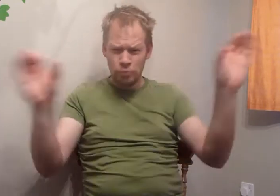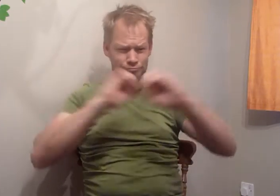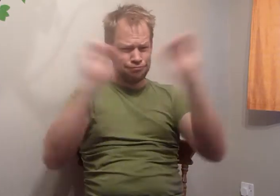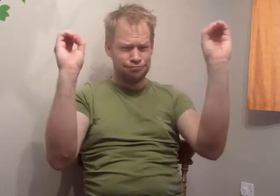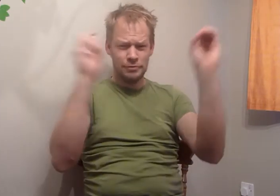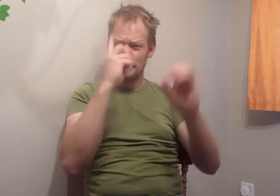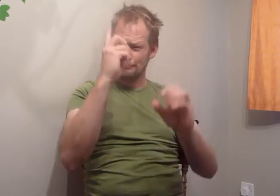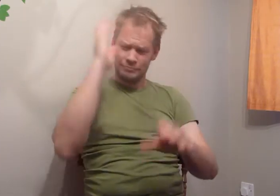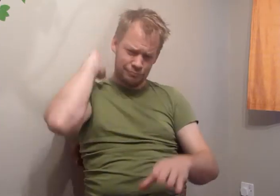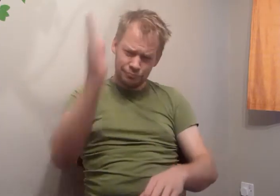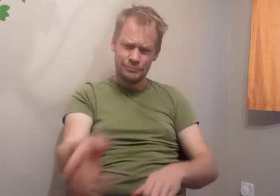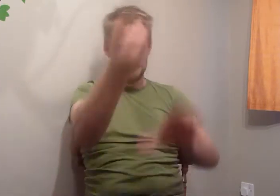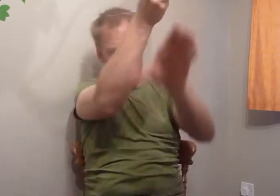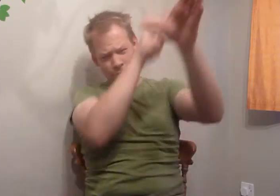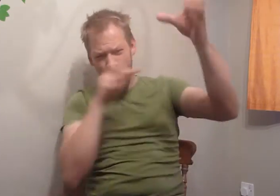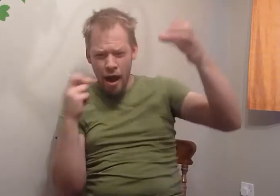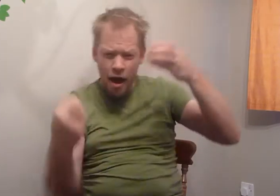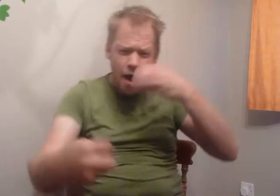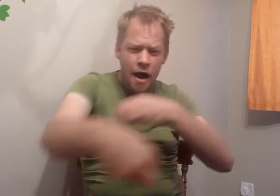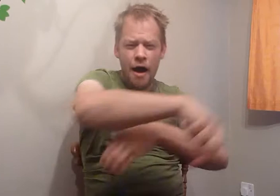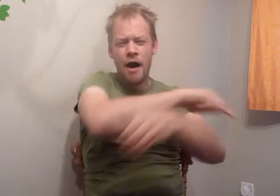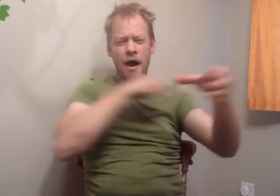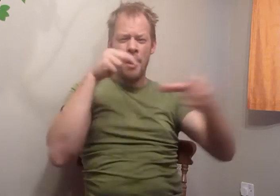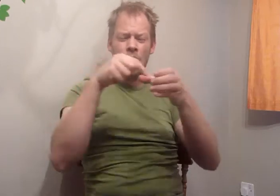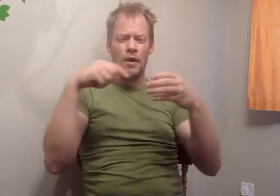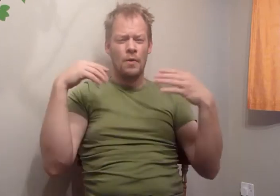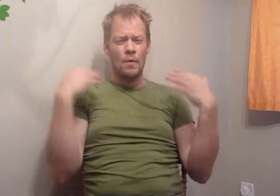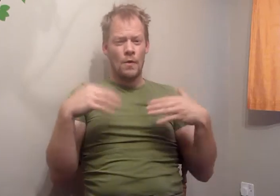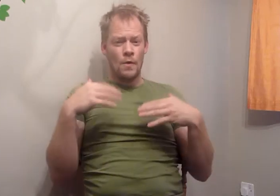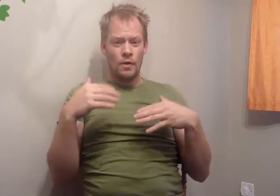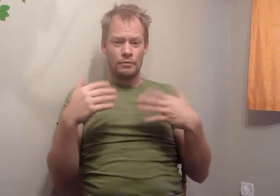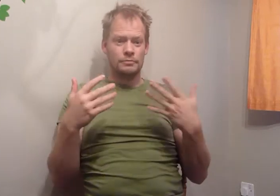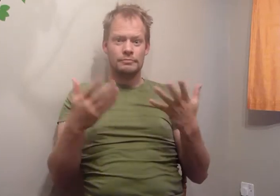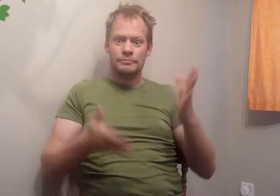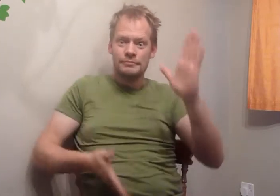he goes around the world non-stop. (Cool!)